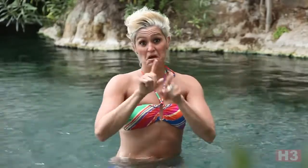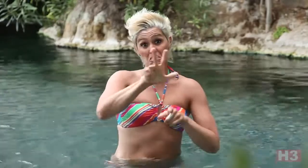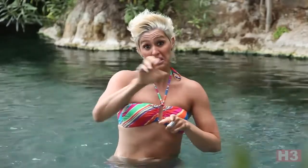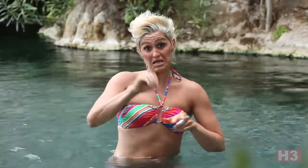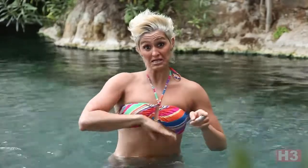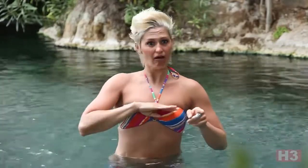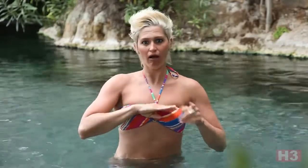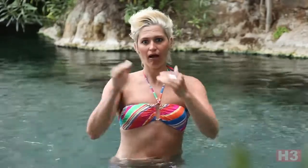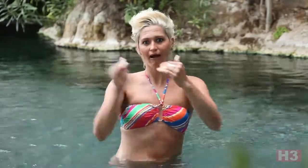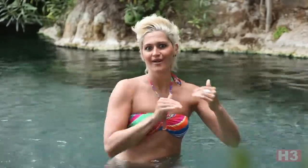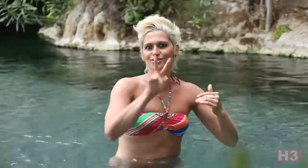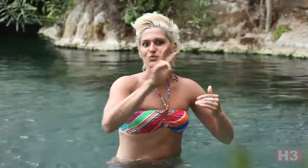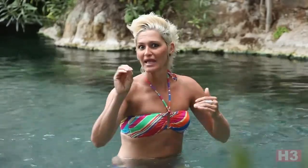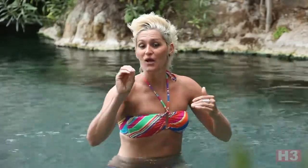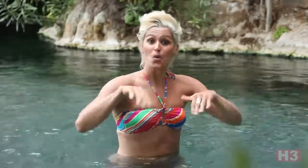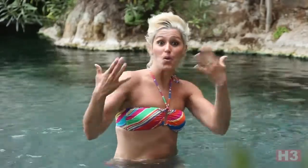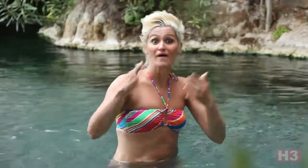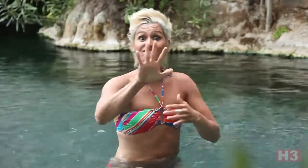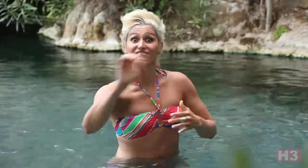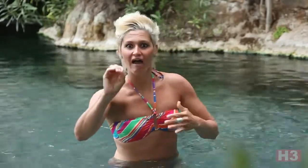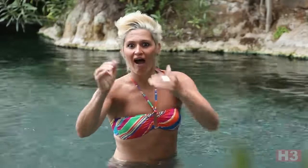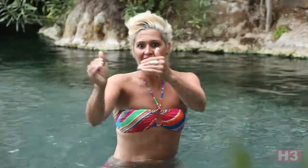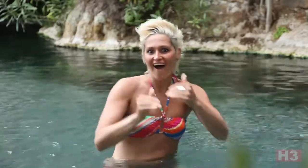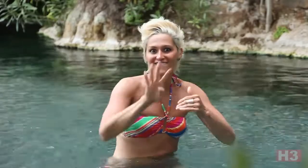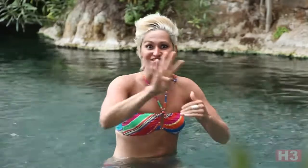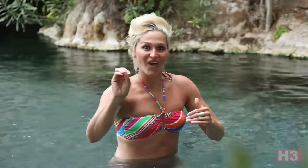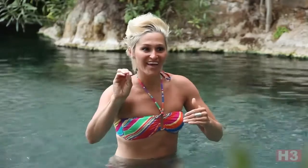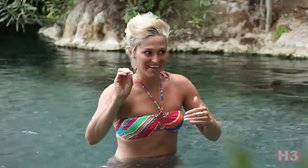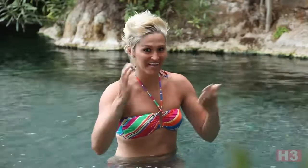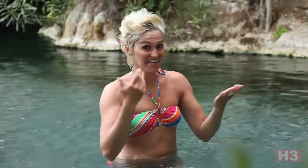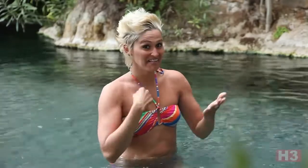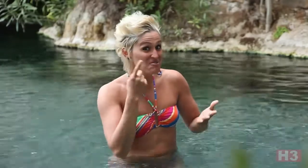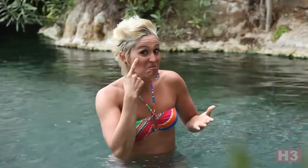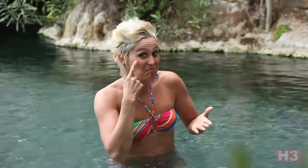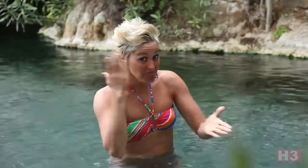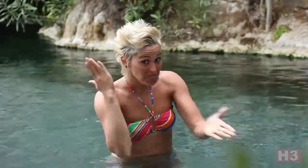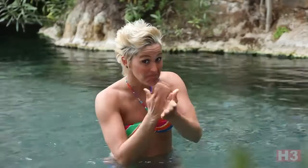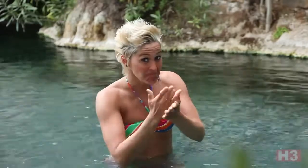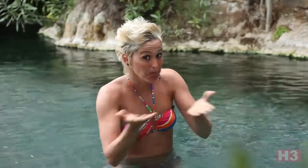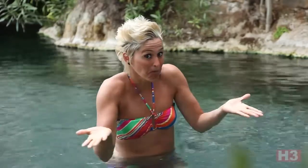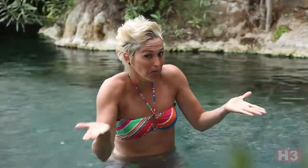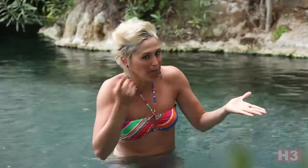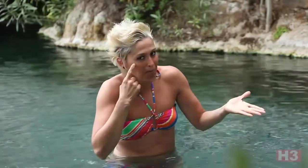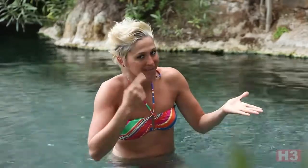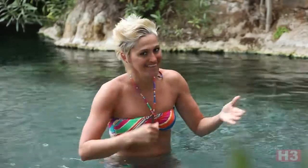Like if I were 30 years old, I will look 20 years younger. Or if I were 50, I’d look 40. I’ll swim to see if this is true.